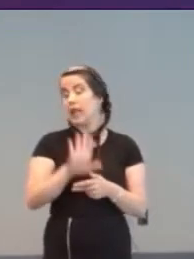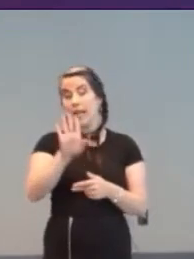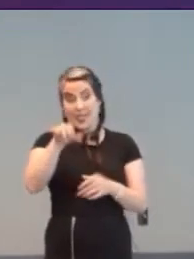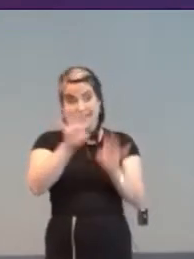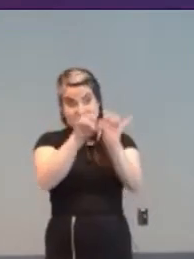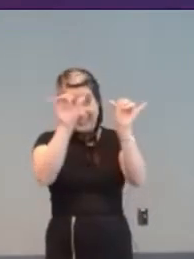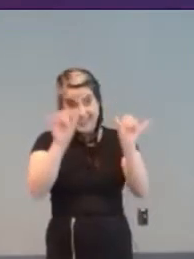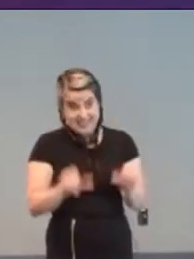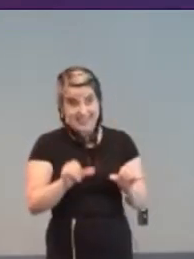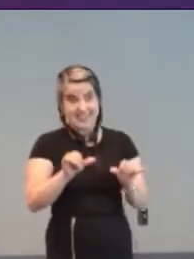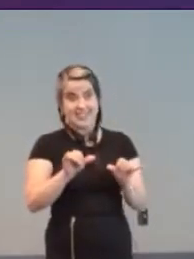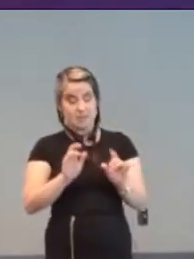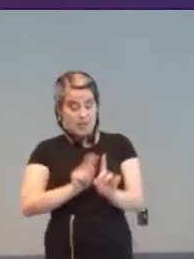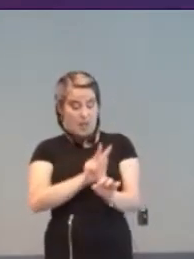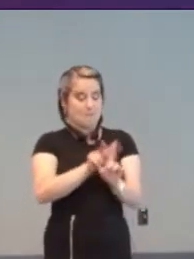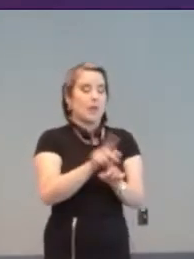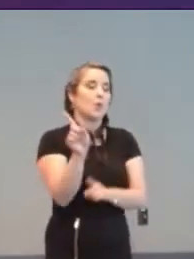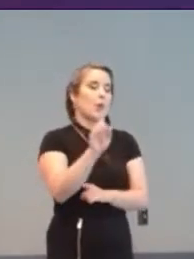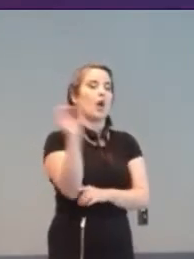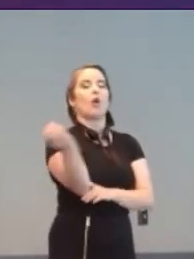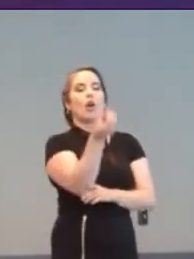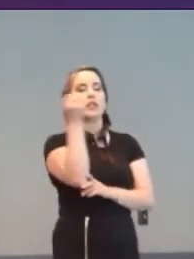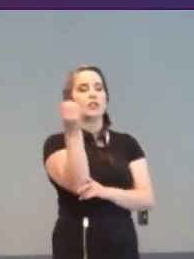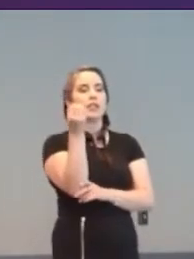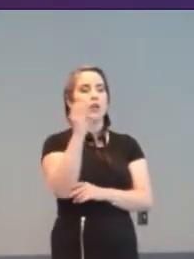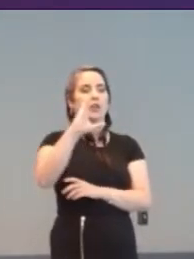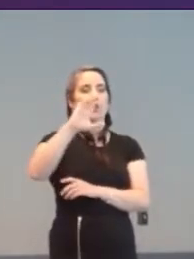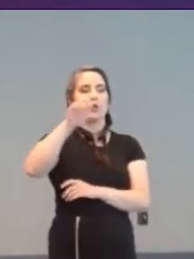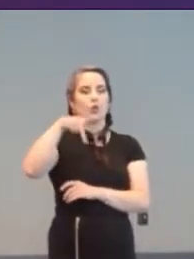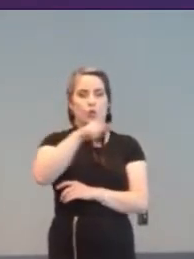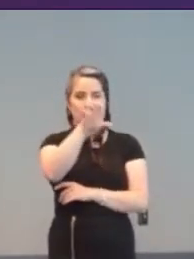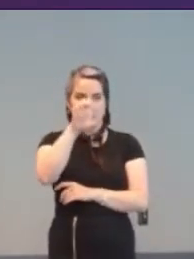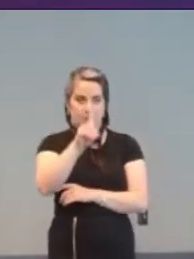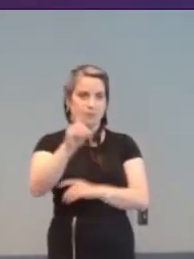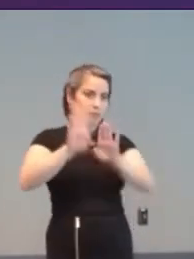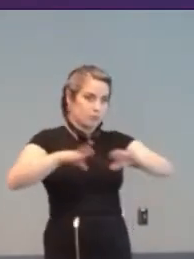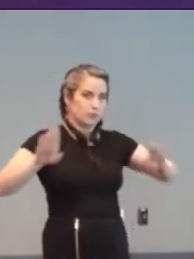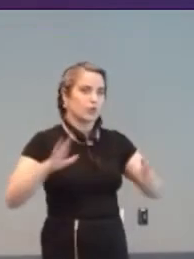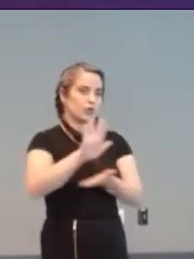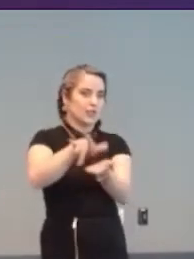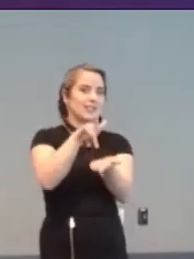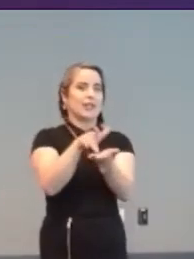Ontario Crippled Children’s Center, as an alternative communication system.